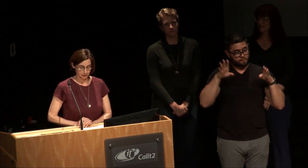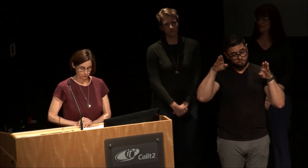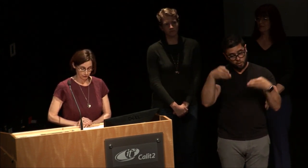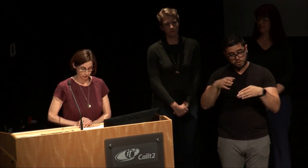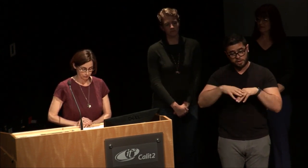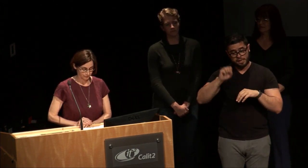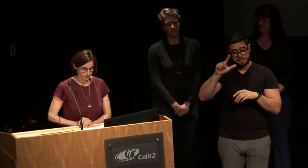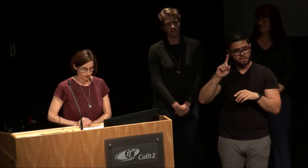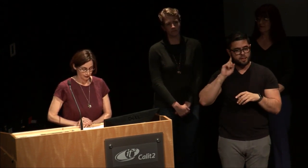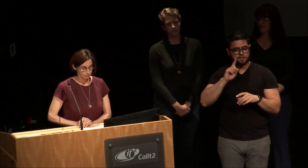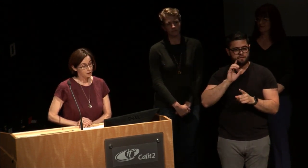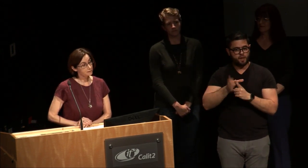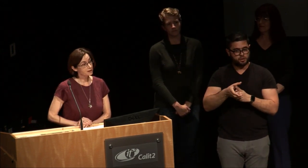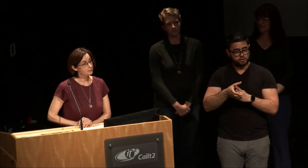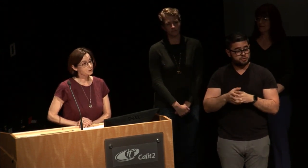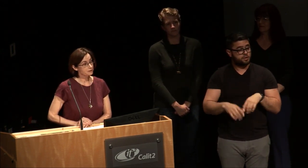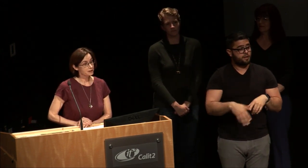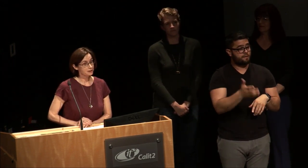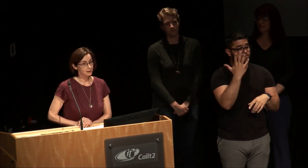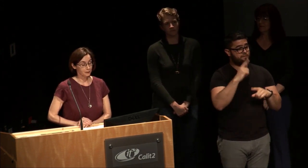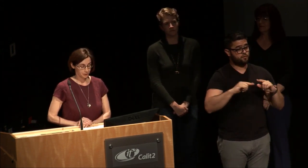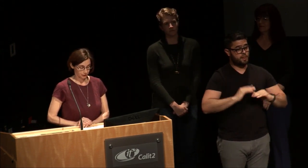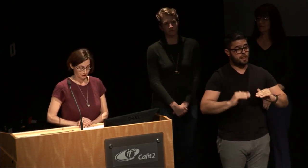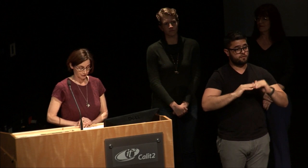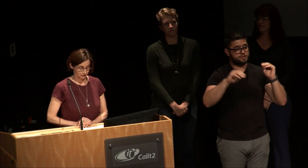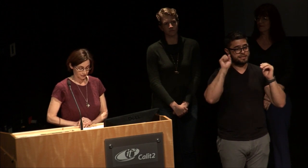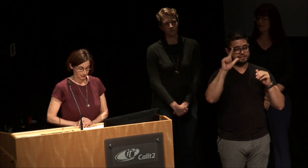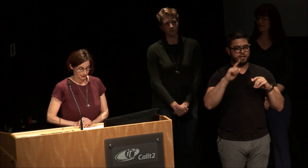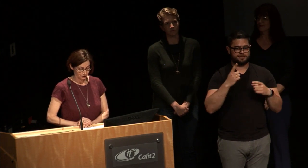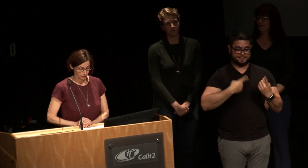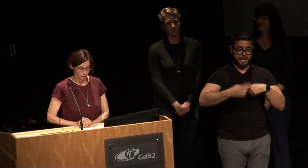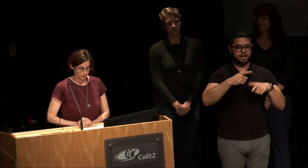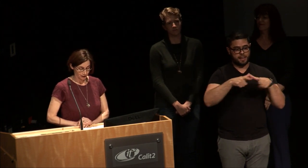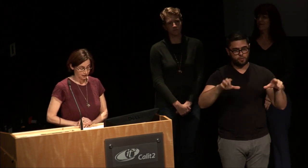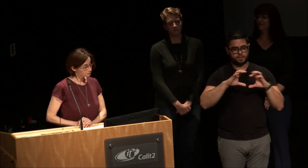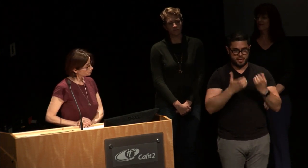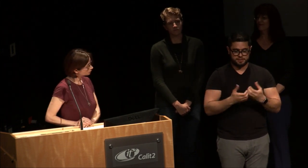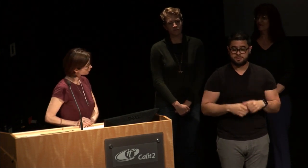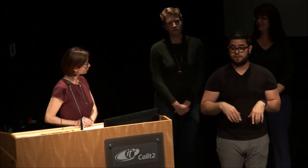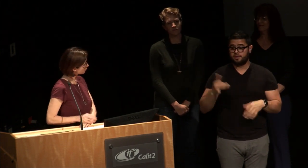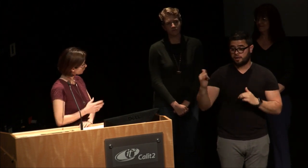culture and five levels of ASL language classes so I now turn the floor over to